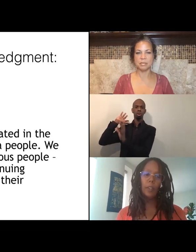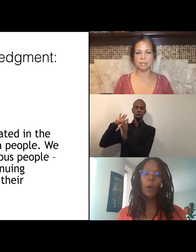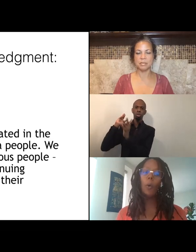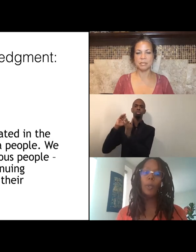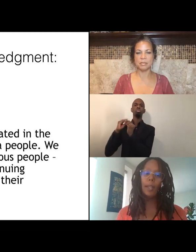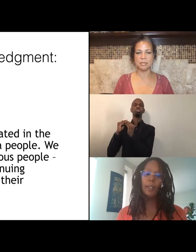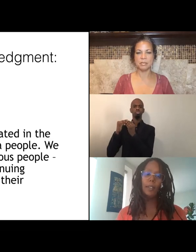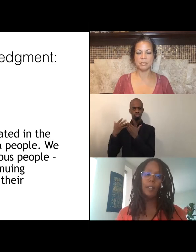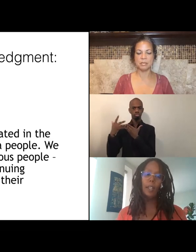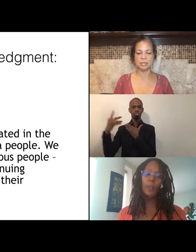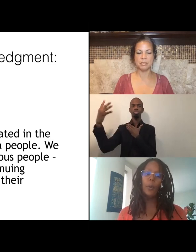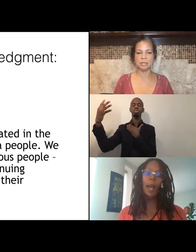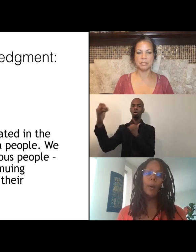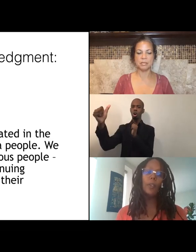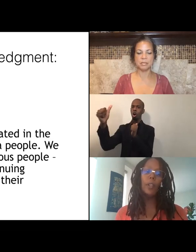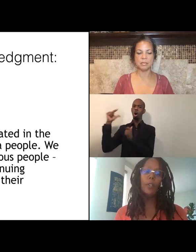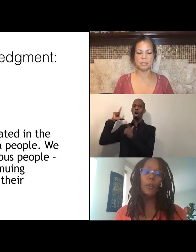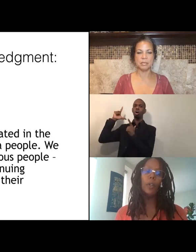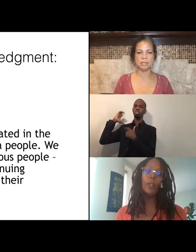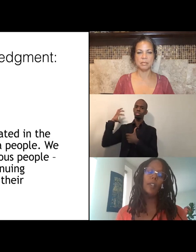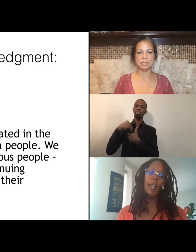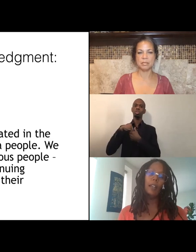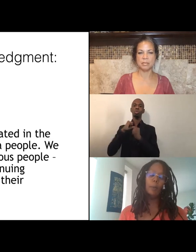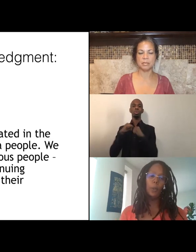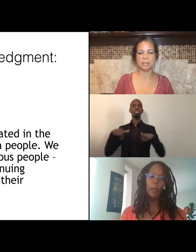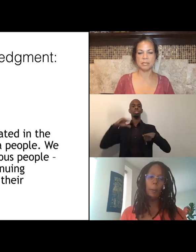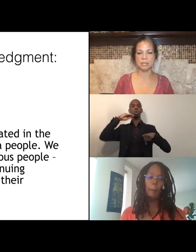in the homeland and throughout their historical diaspora.